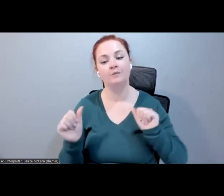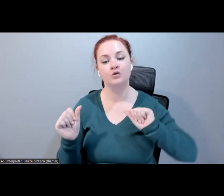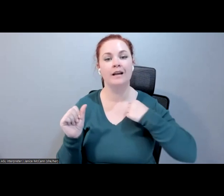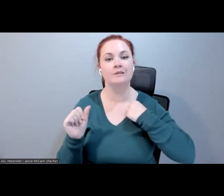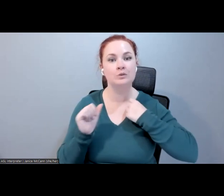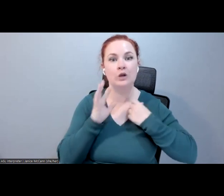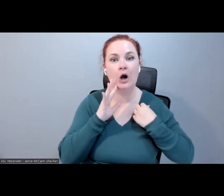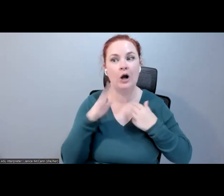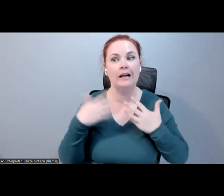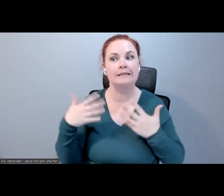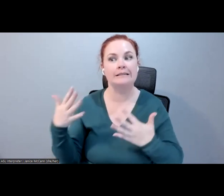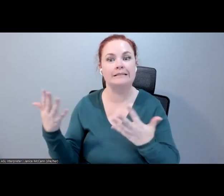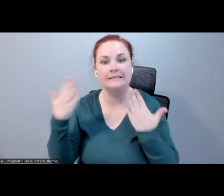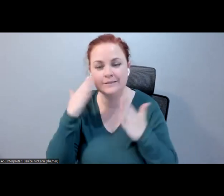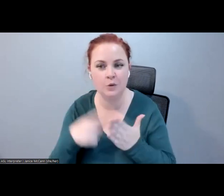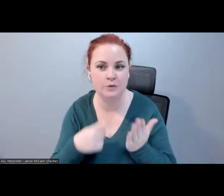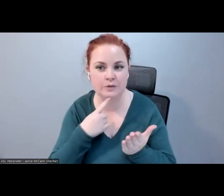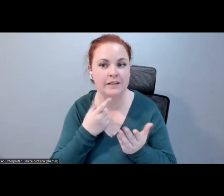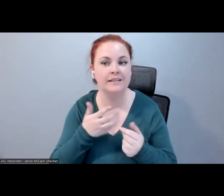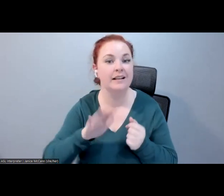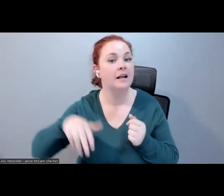Sorry. Peirce: I would love to ask you question while you're